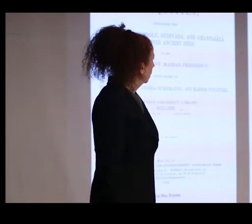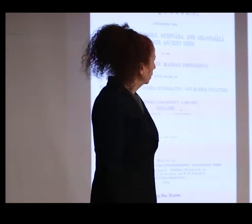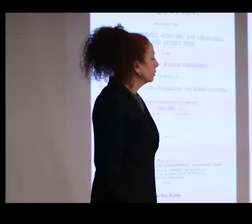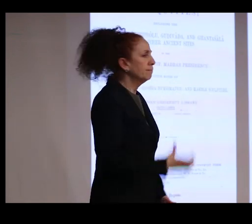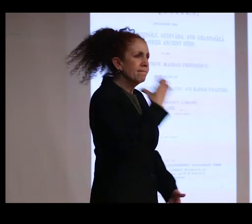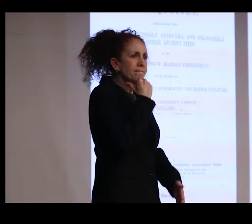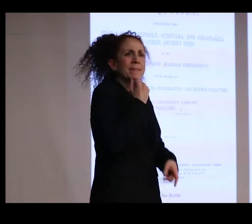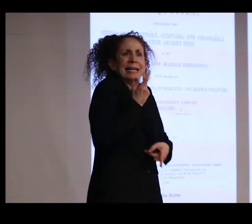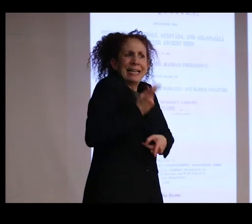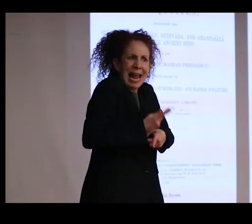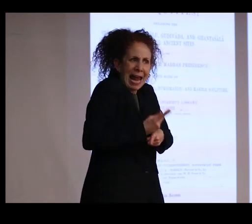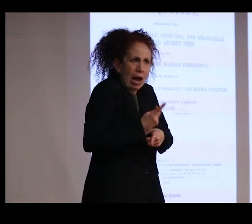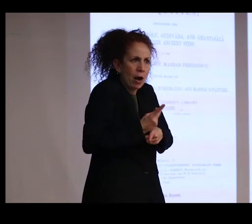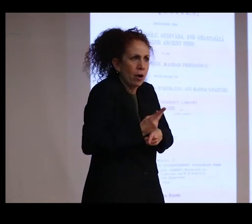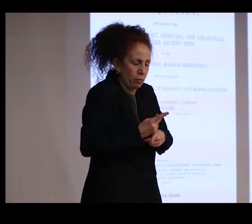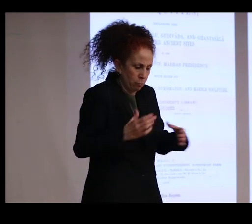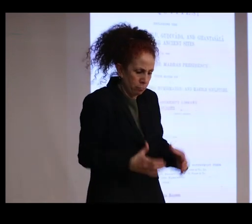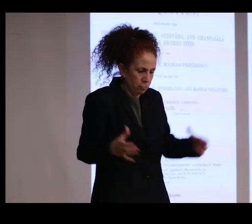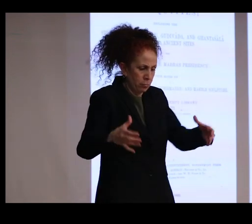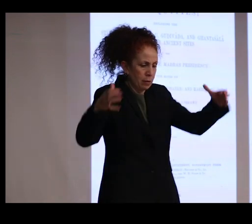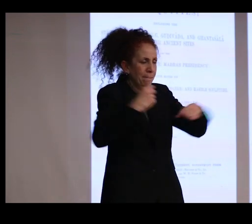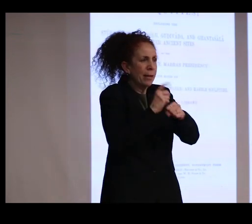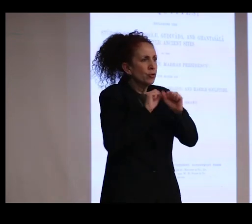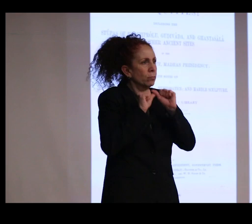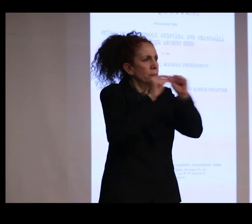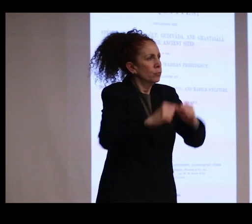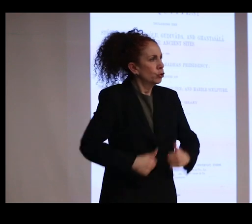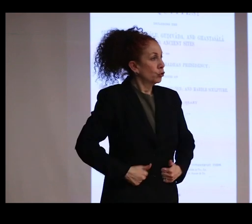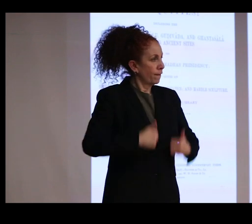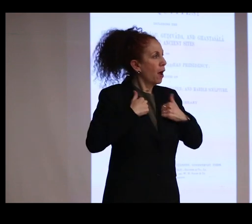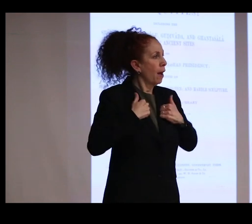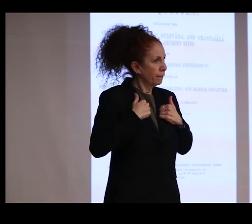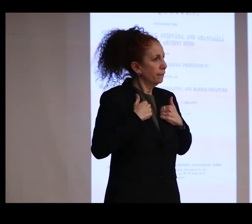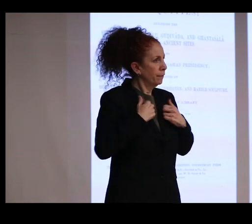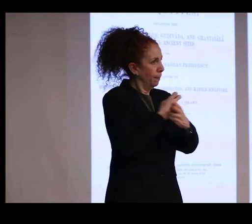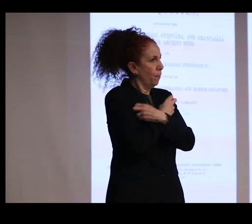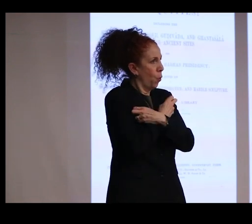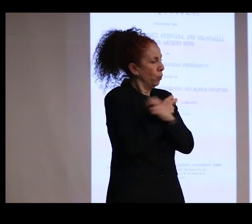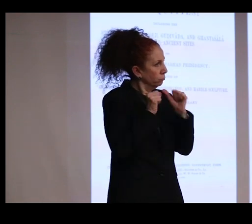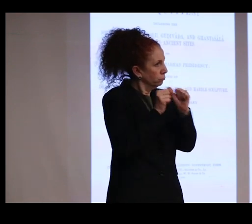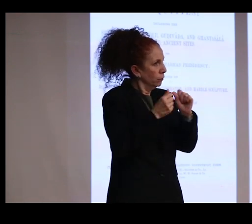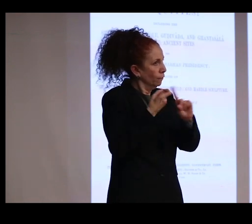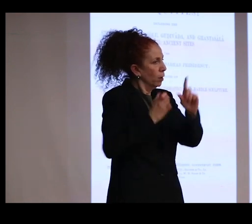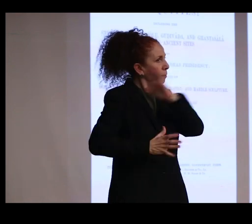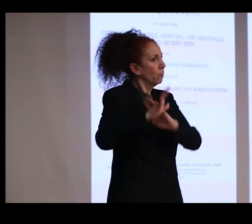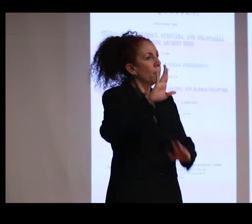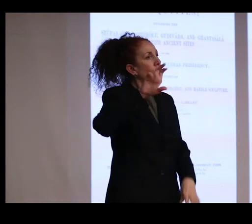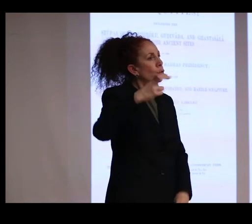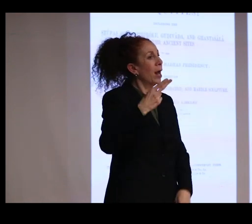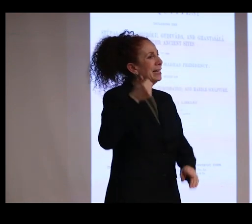taken to make sure that this object survived or this relic of perhaps the Buddha himself survived.